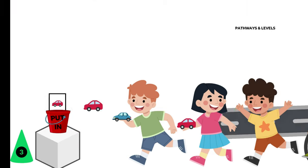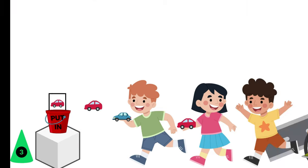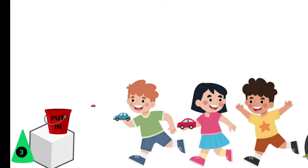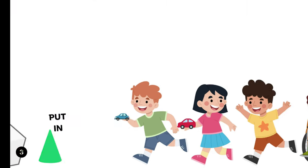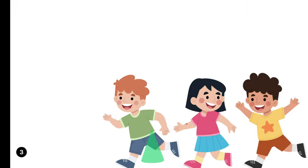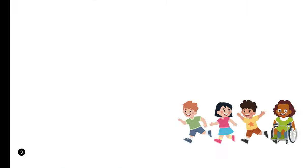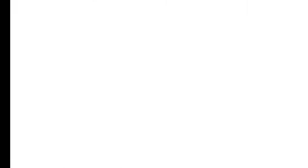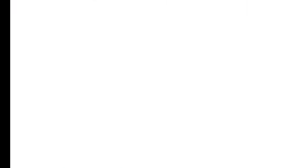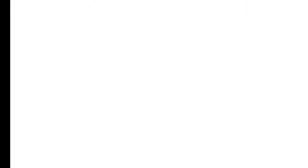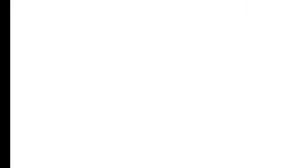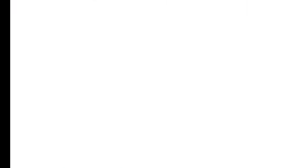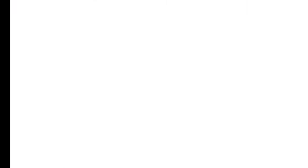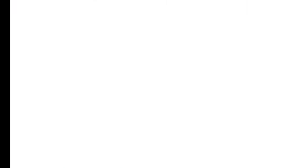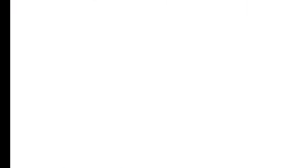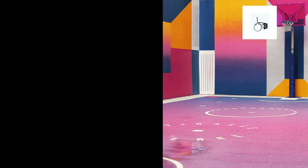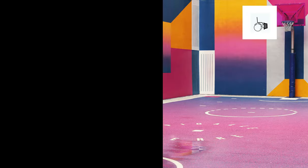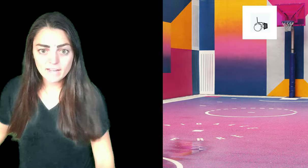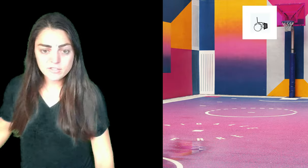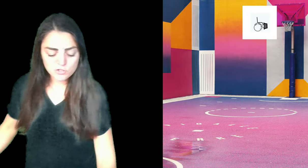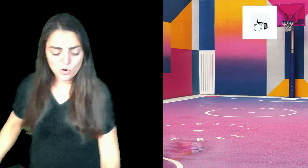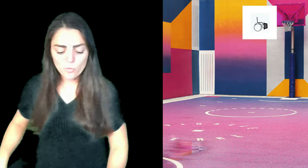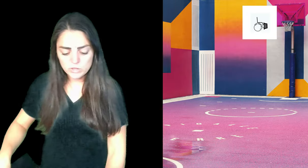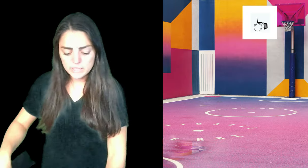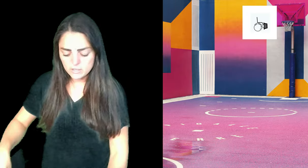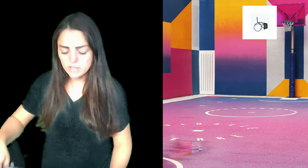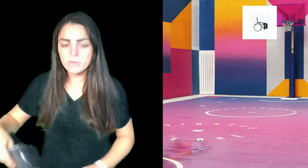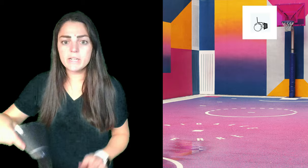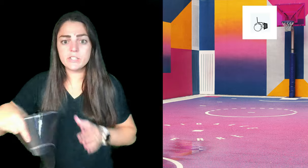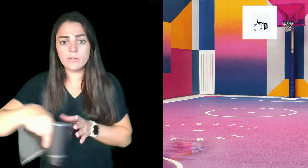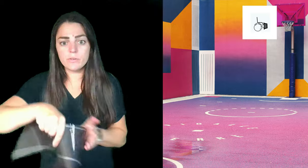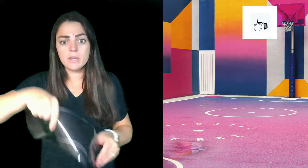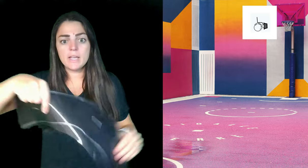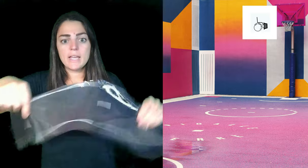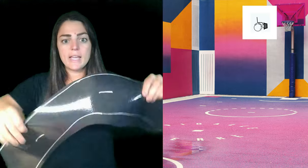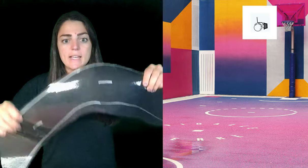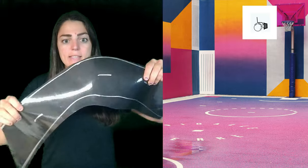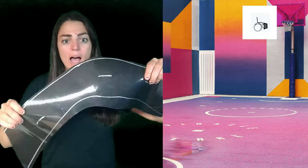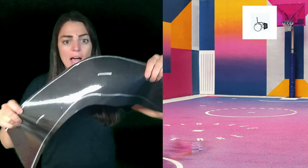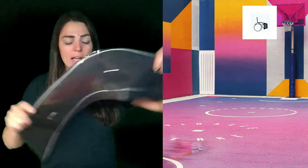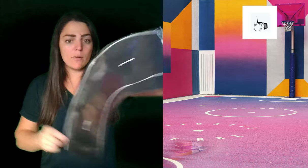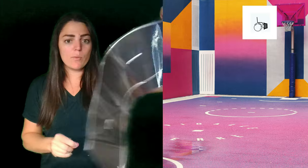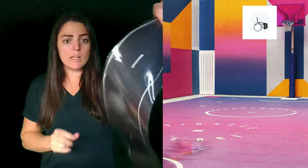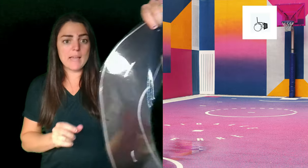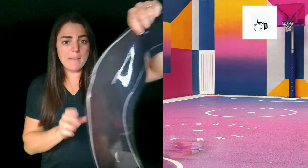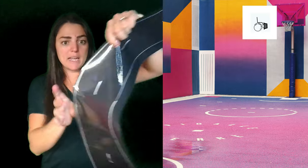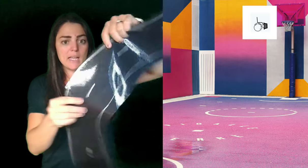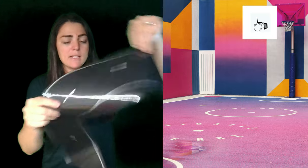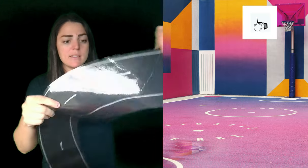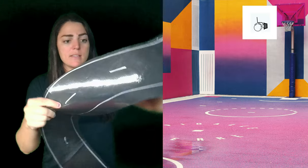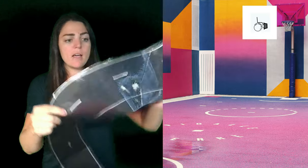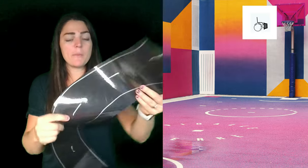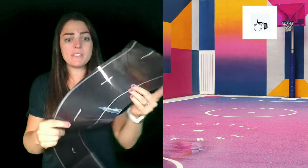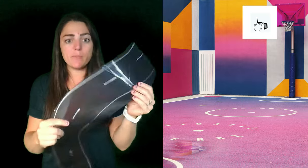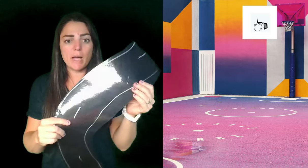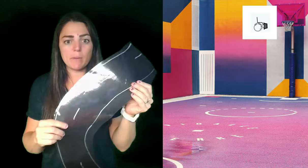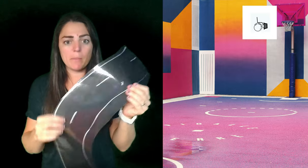this is really great for following directions so literally what I do is I will laminate a piece of